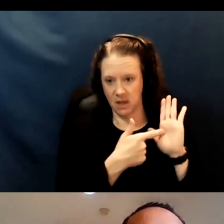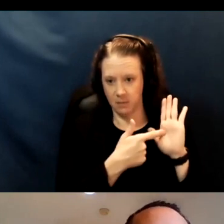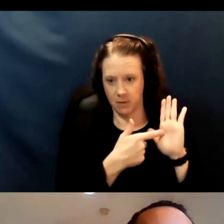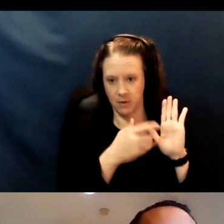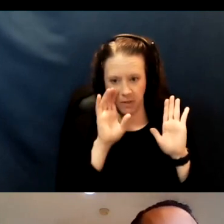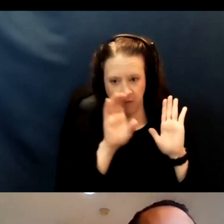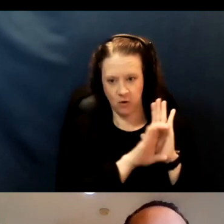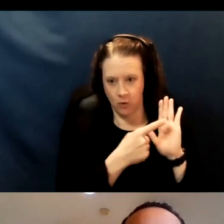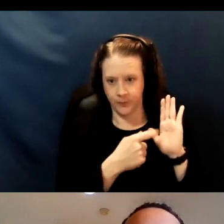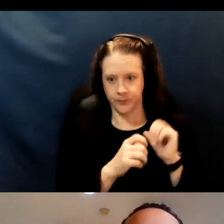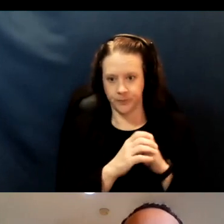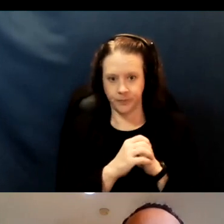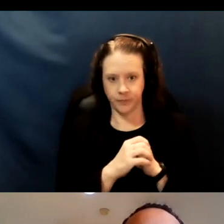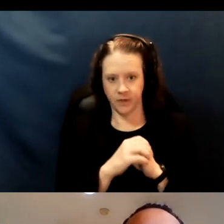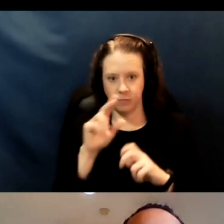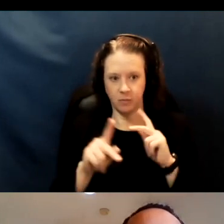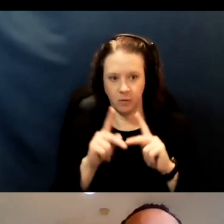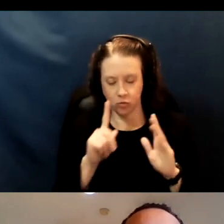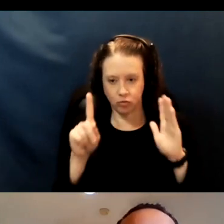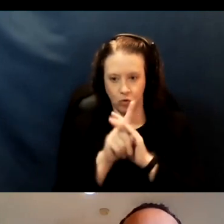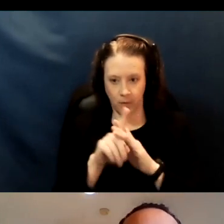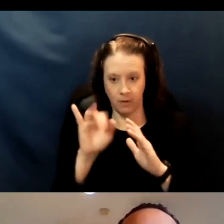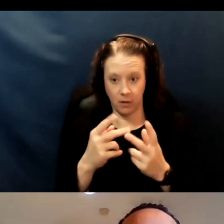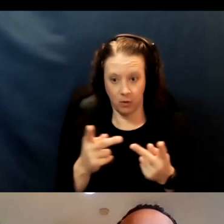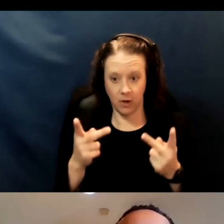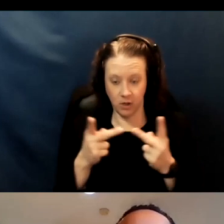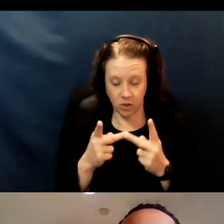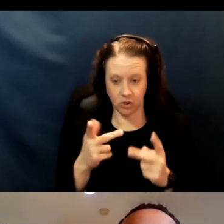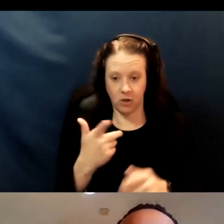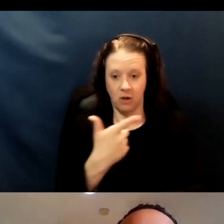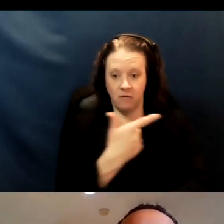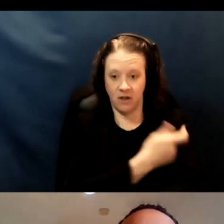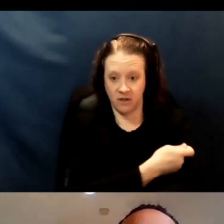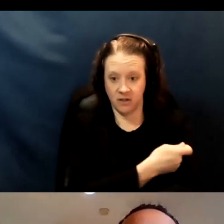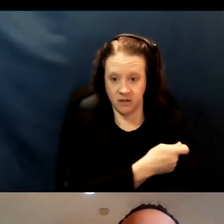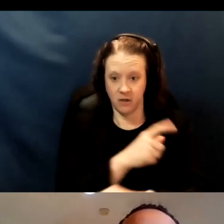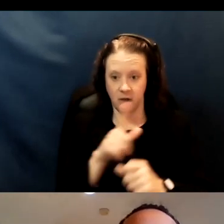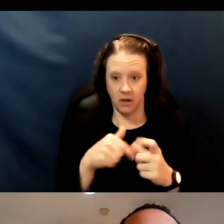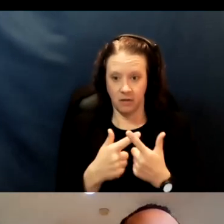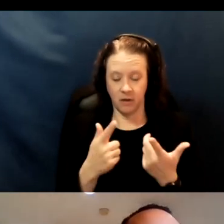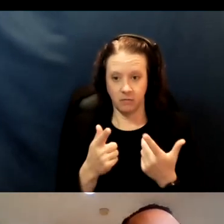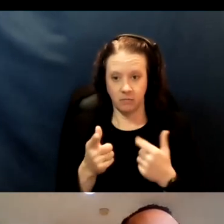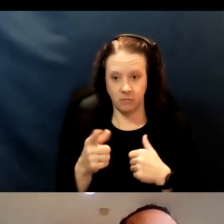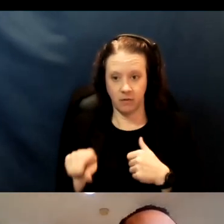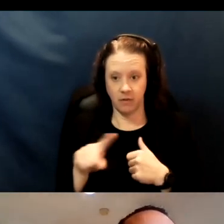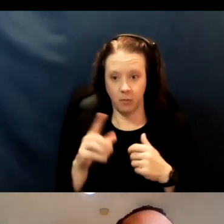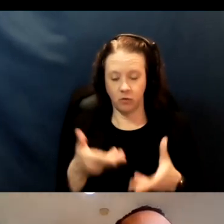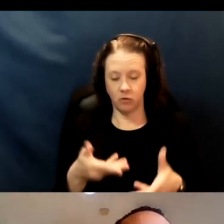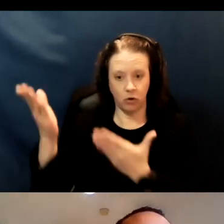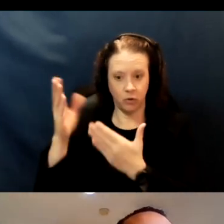where people will come to the location, they'll get vaccinated, and then they'll transported back to their homes.